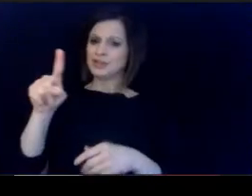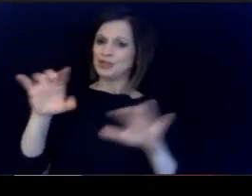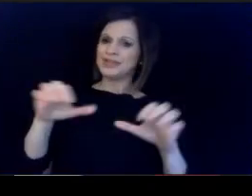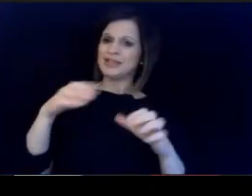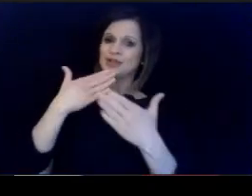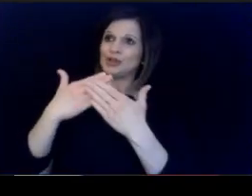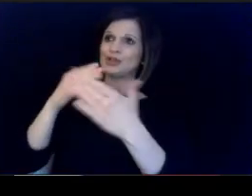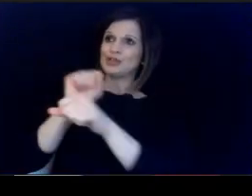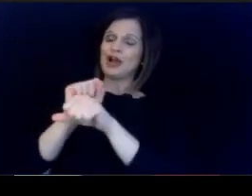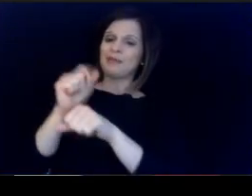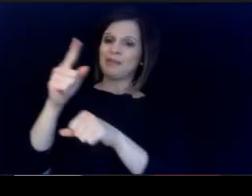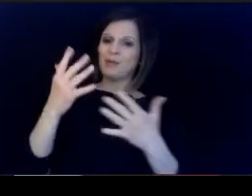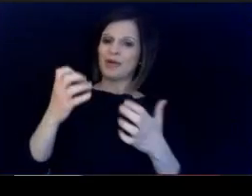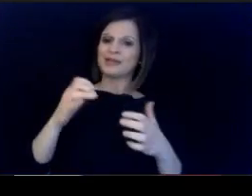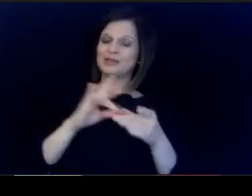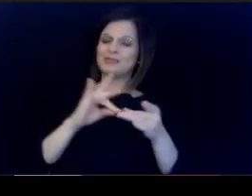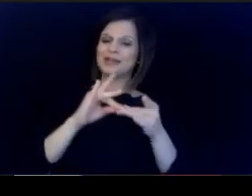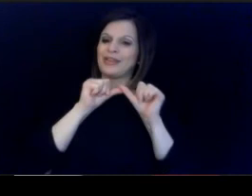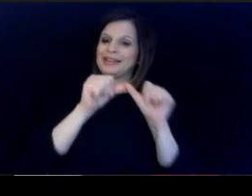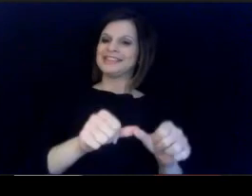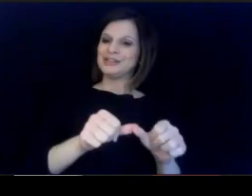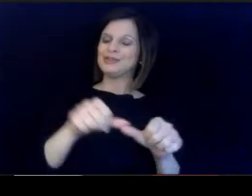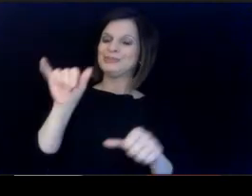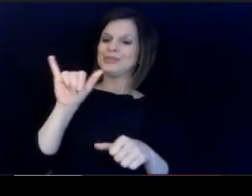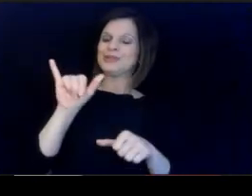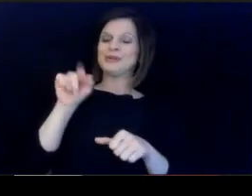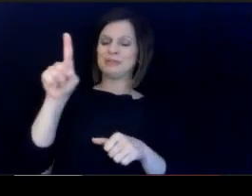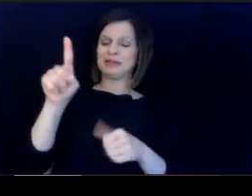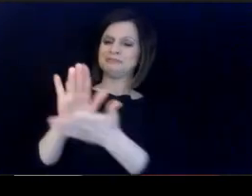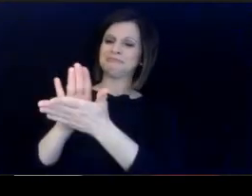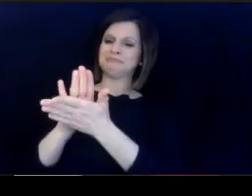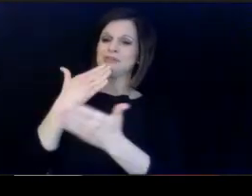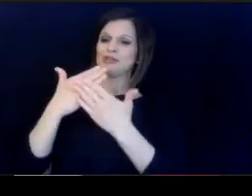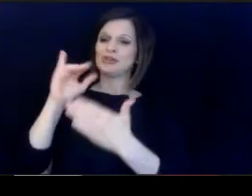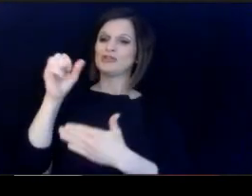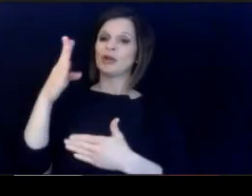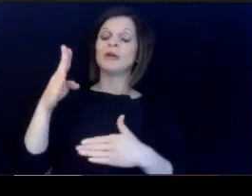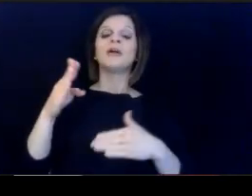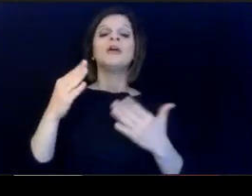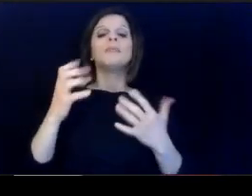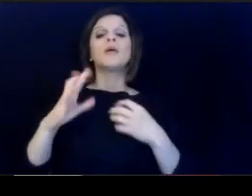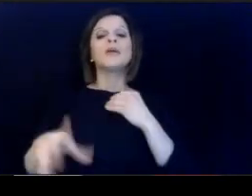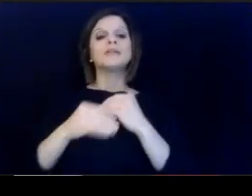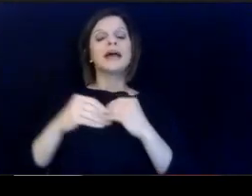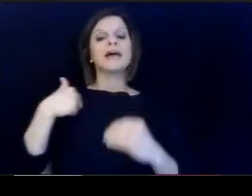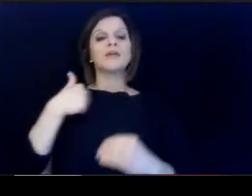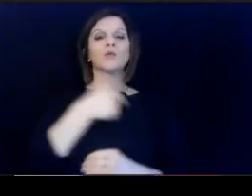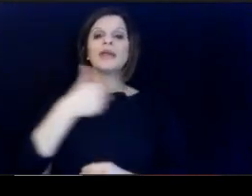I was going to talk about the continuum at but the other part I. will add is that we have dual credit and we're being.